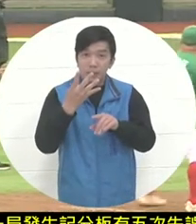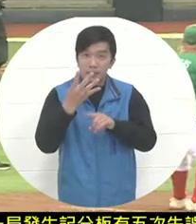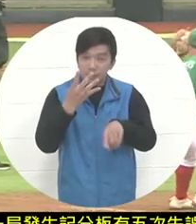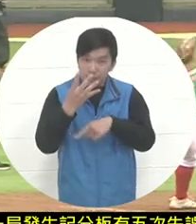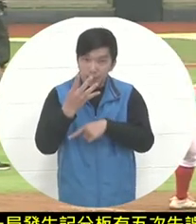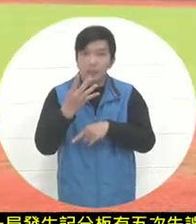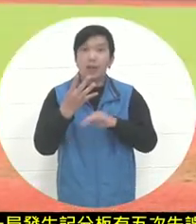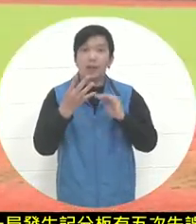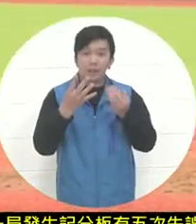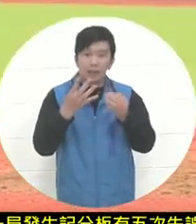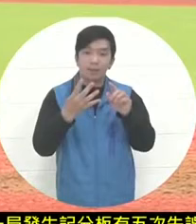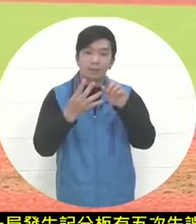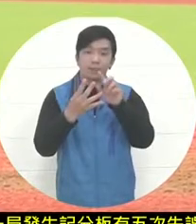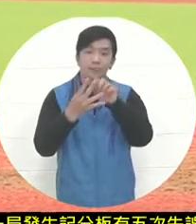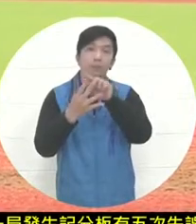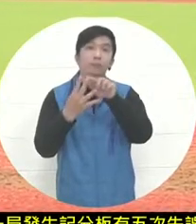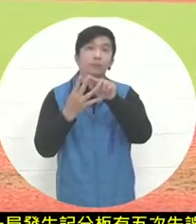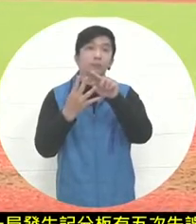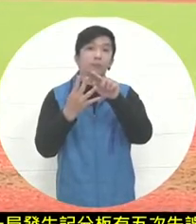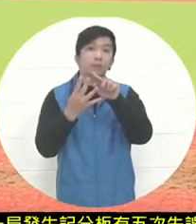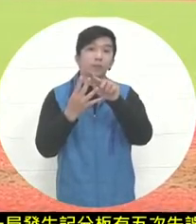were created by the combined efforts of two pitchers.